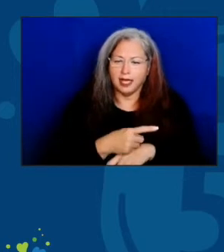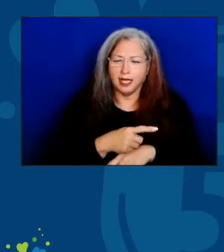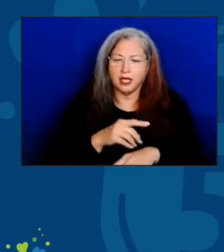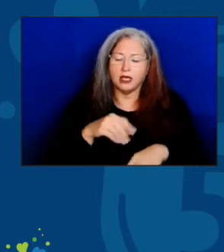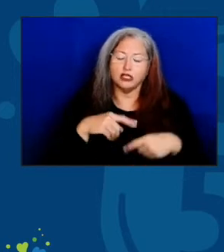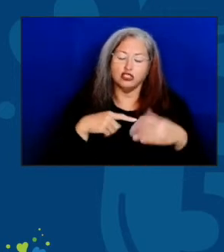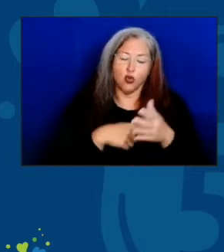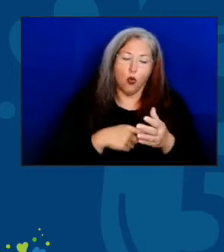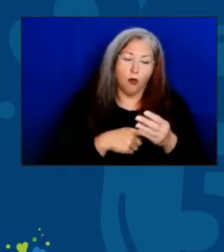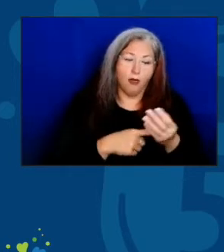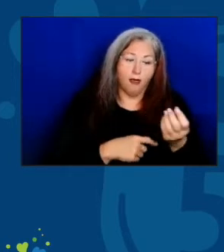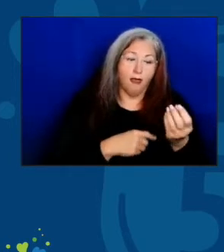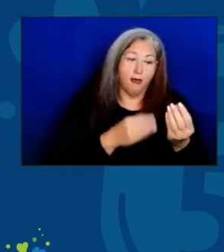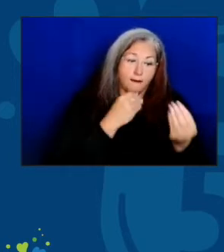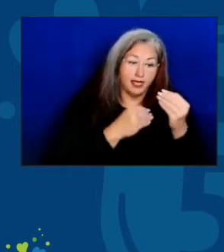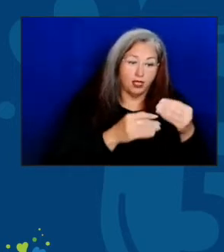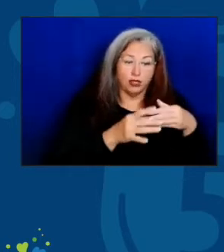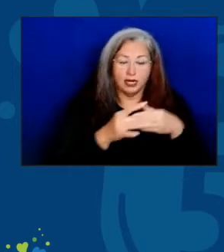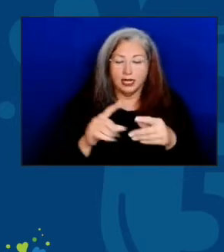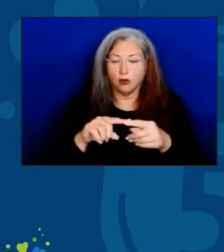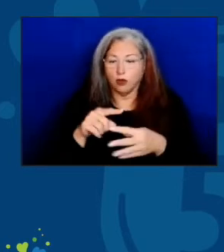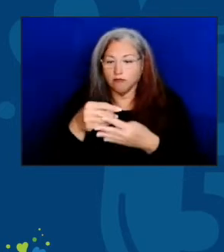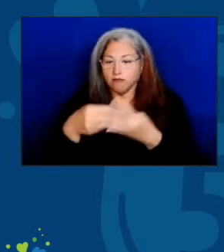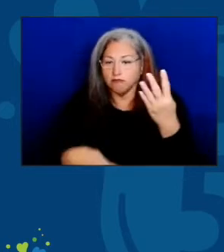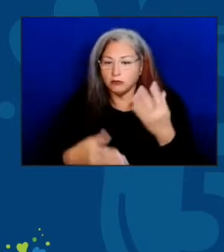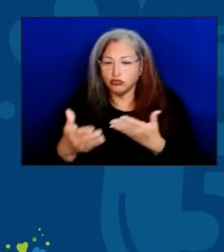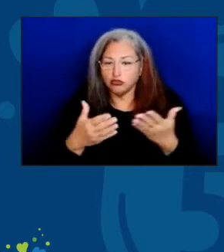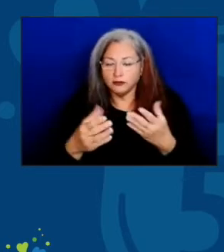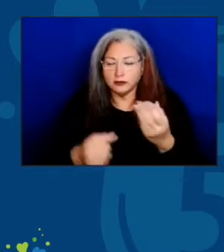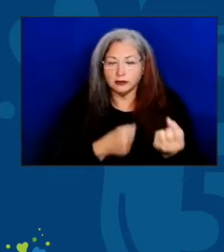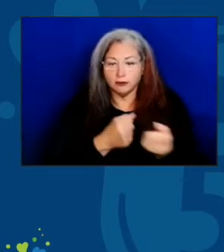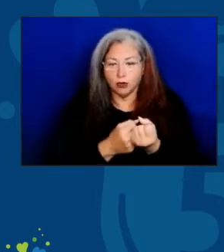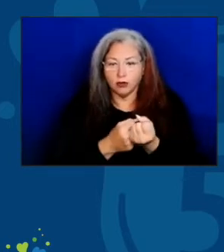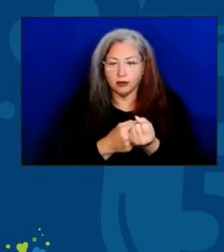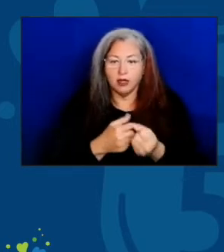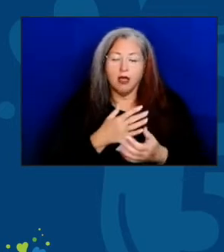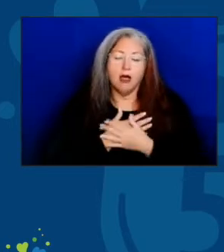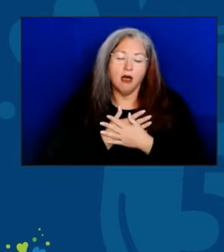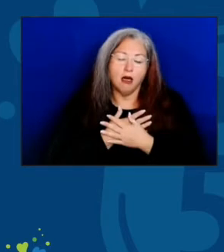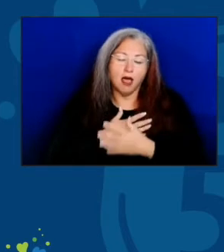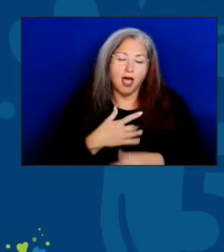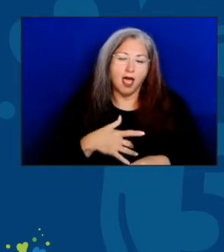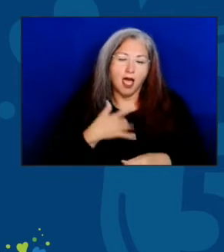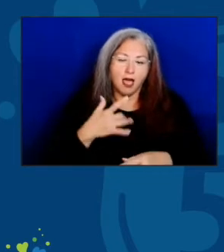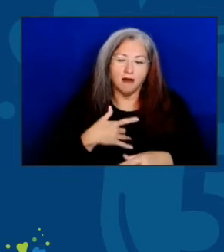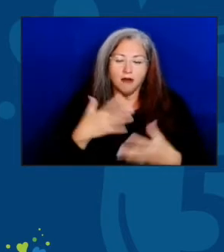to lead to other services and supports. And I felt so much pride in being part